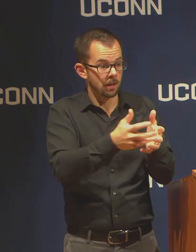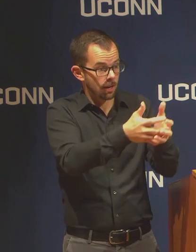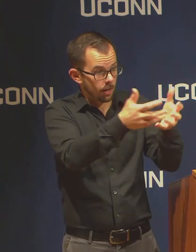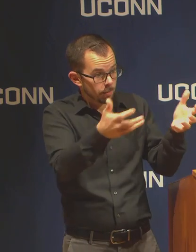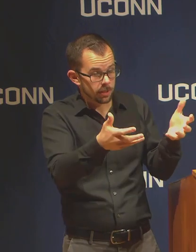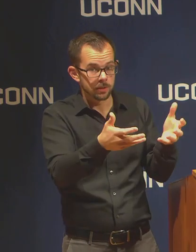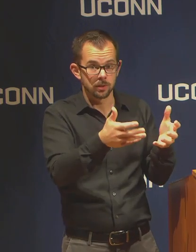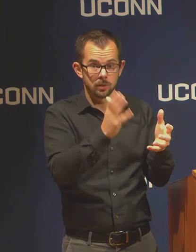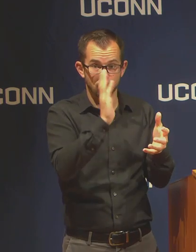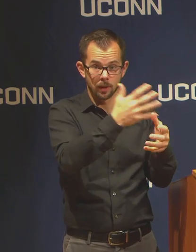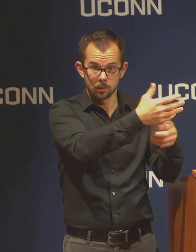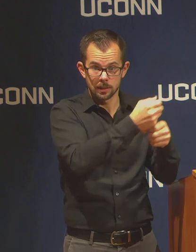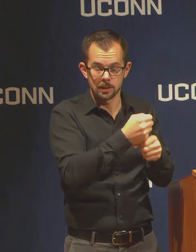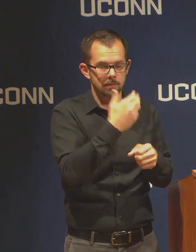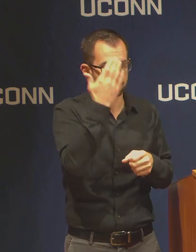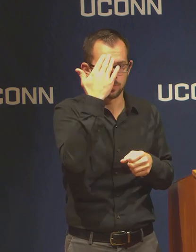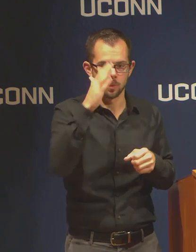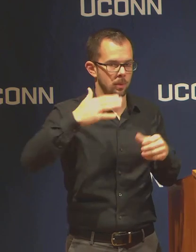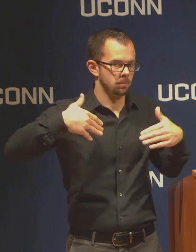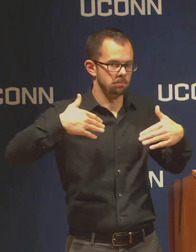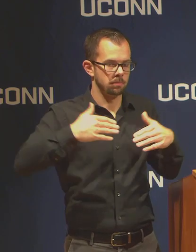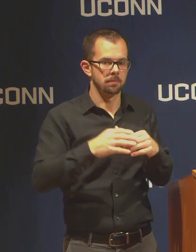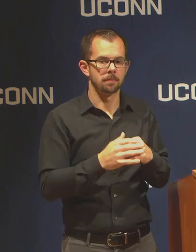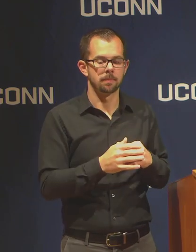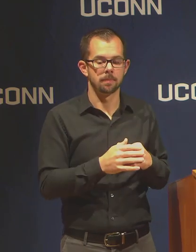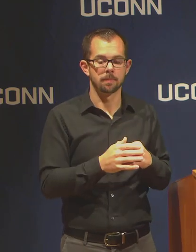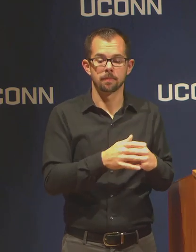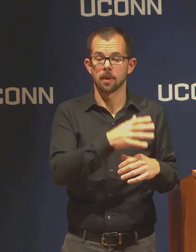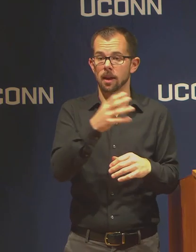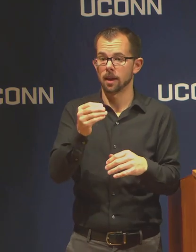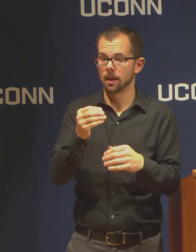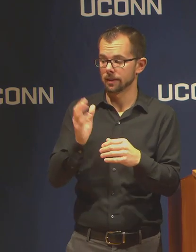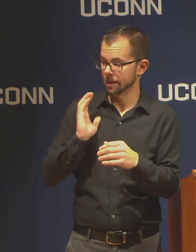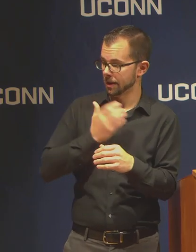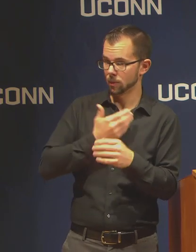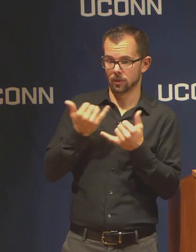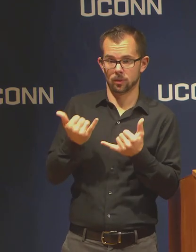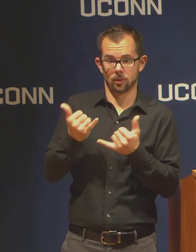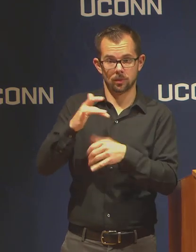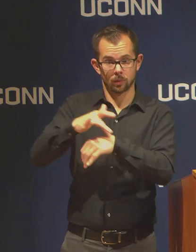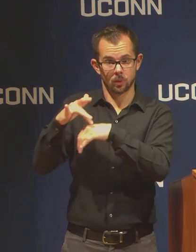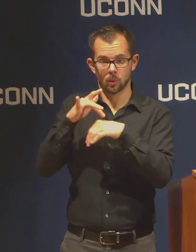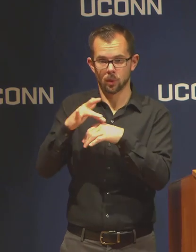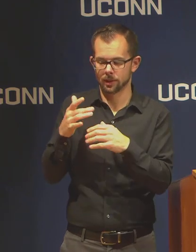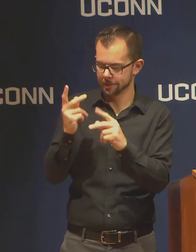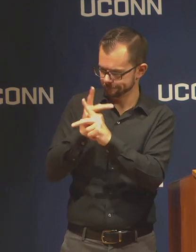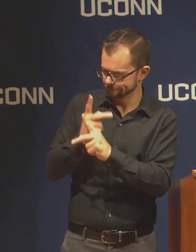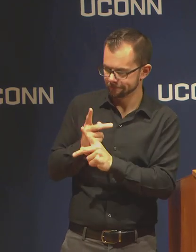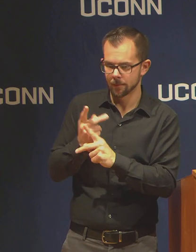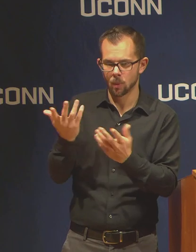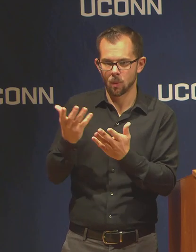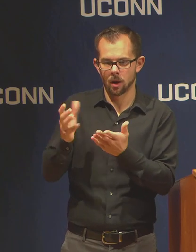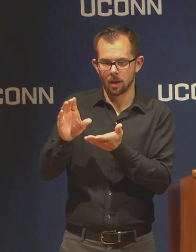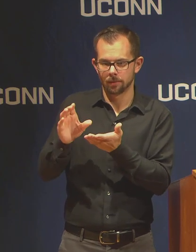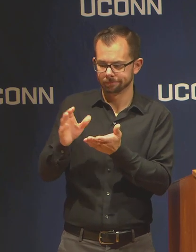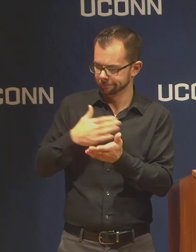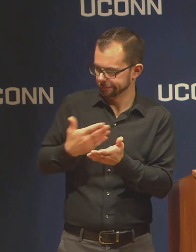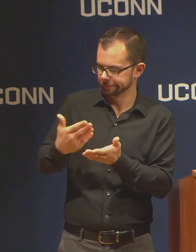And then ultimately what resources we can free up from the University. And that is a decision that requires input from